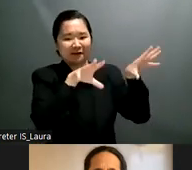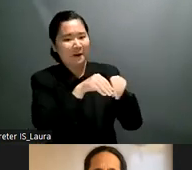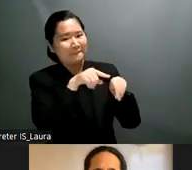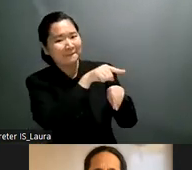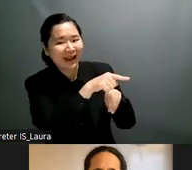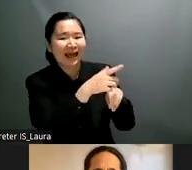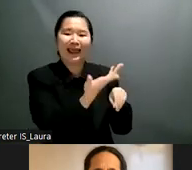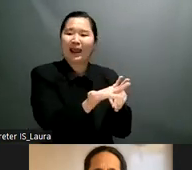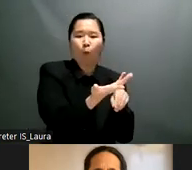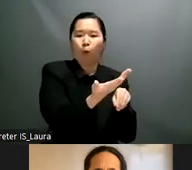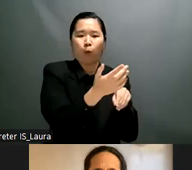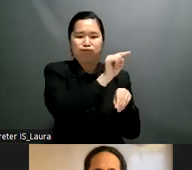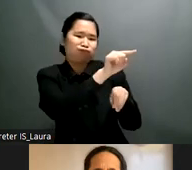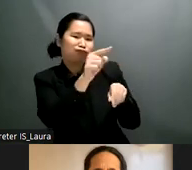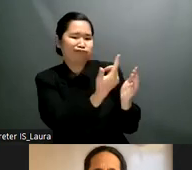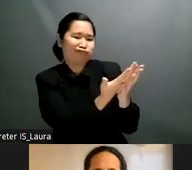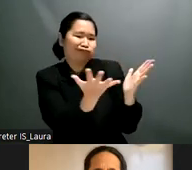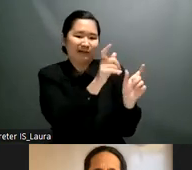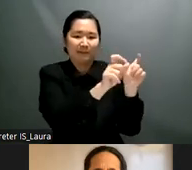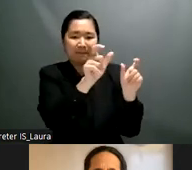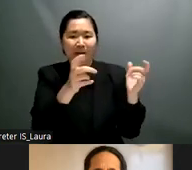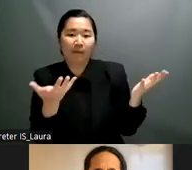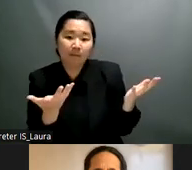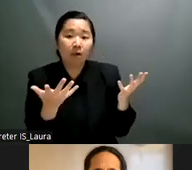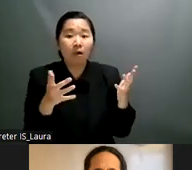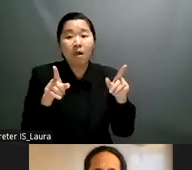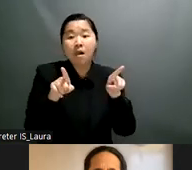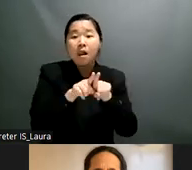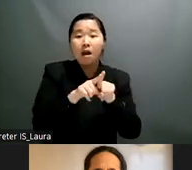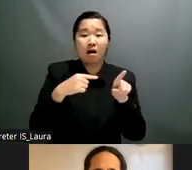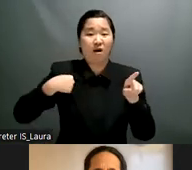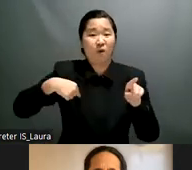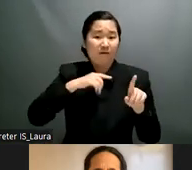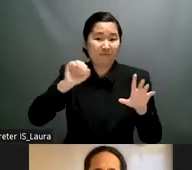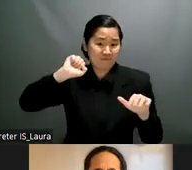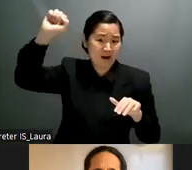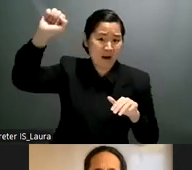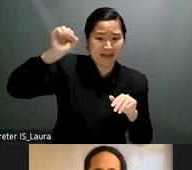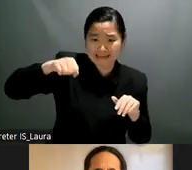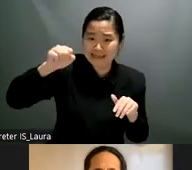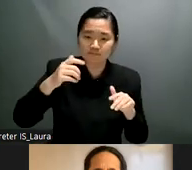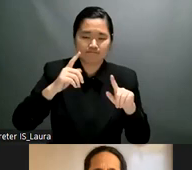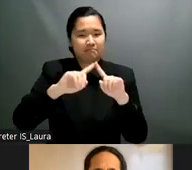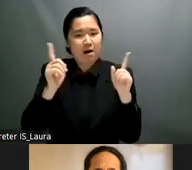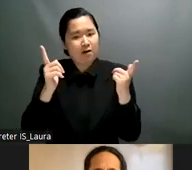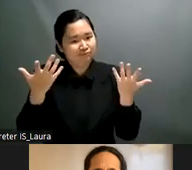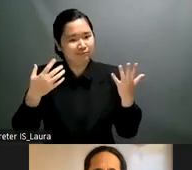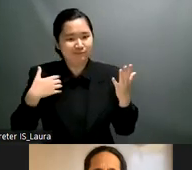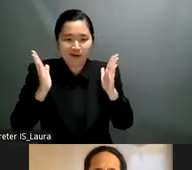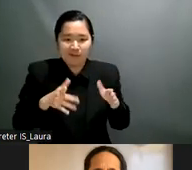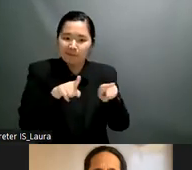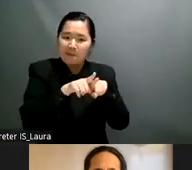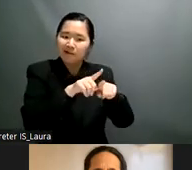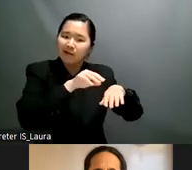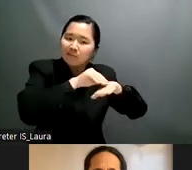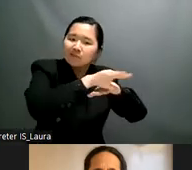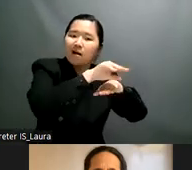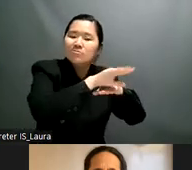so what we want with this guide of menstrual management we want to